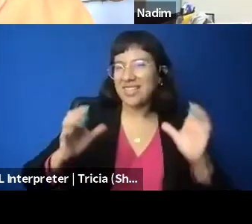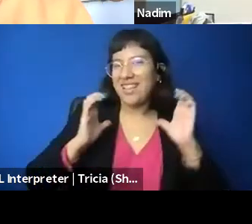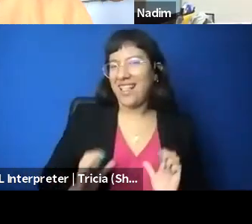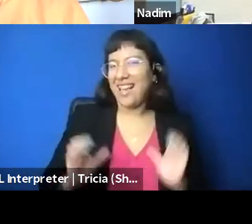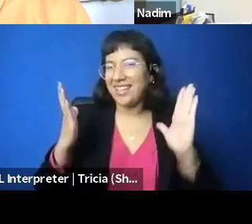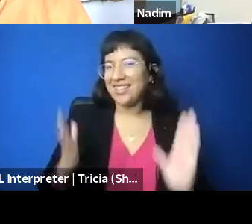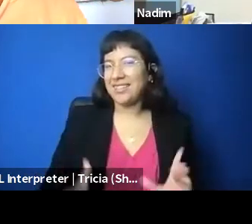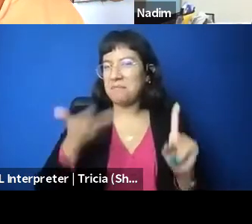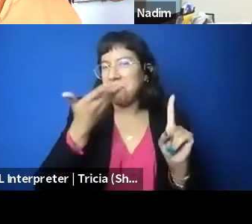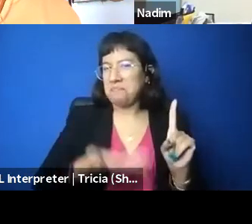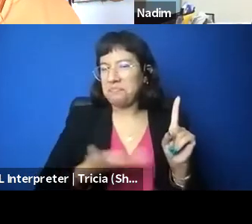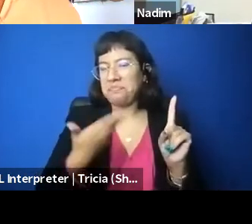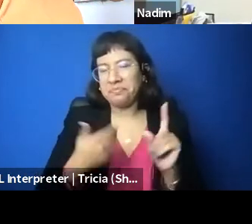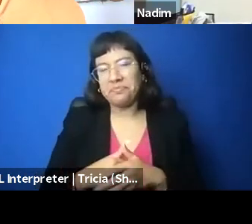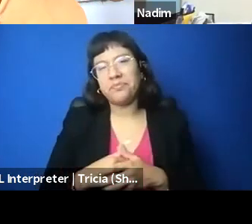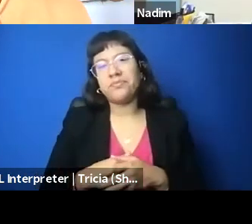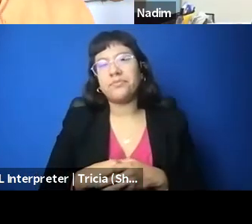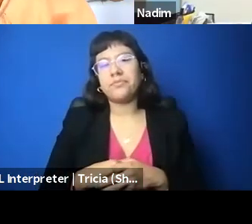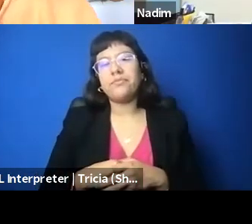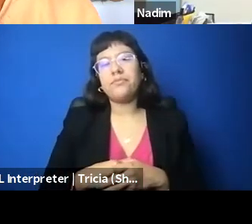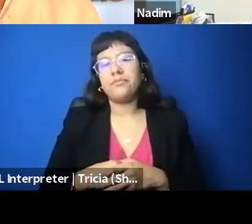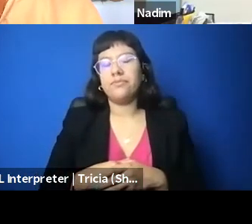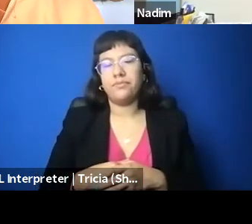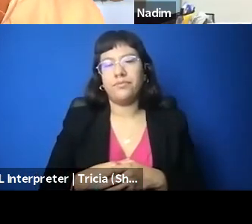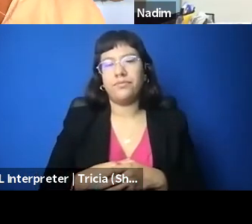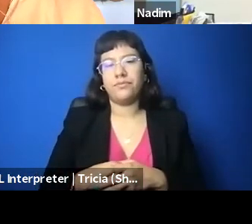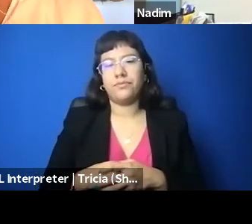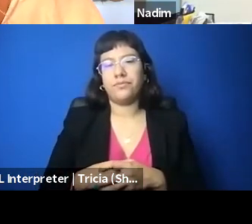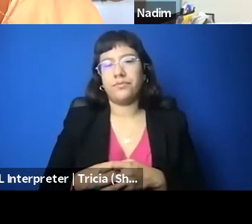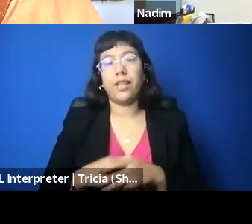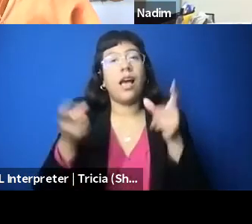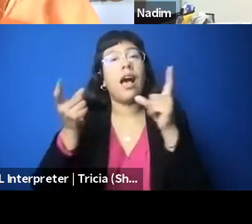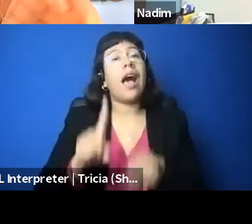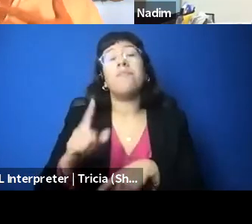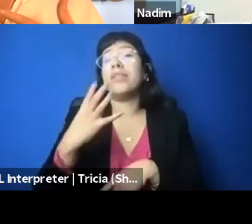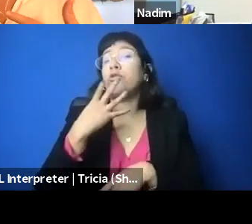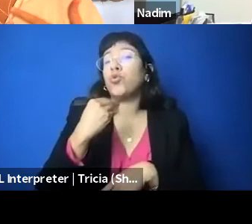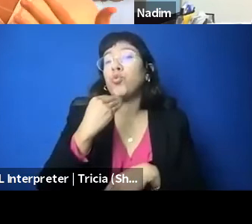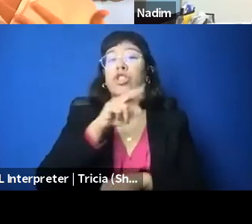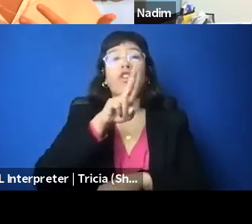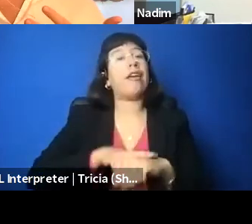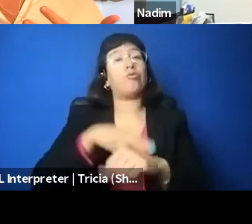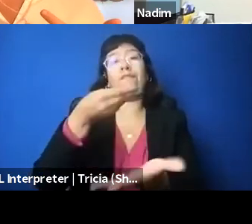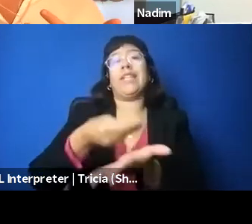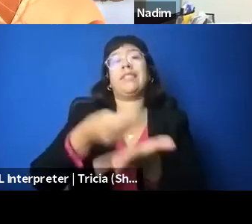it was brought by the Jewish National Fund, which is, as well as some other individual plaintiffs